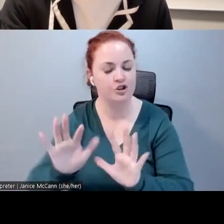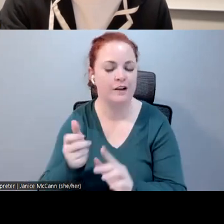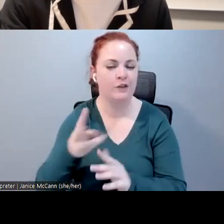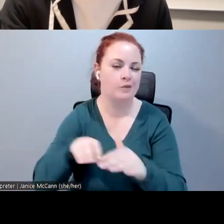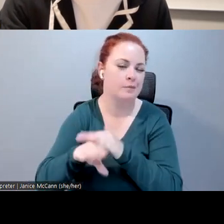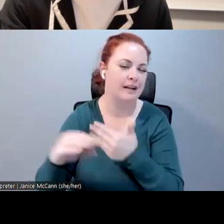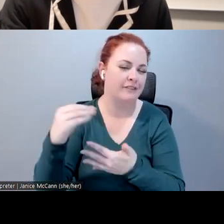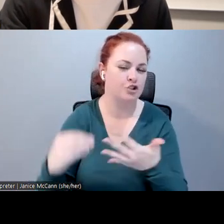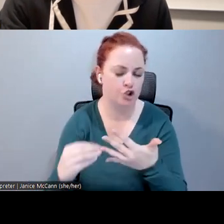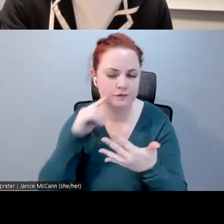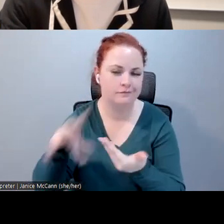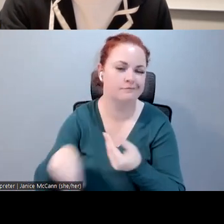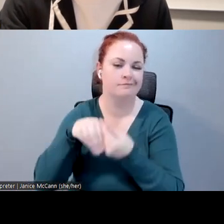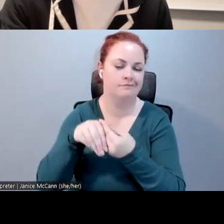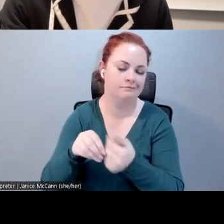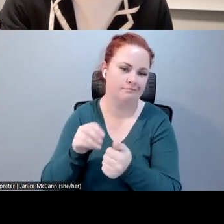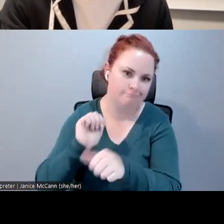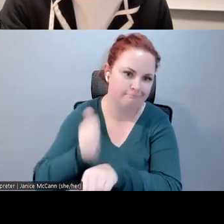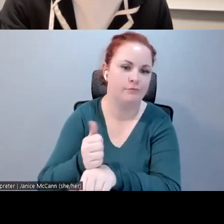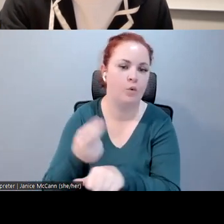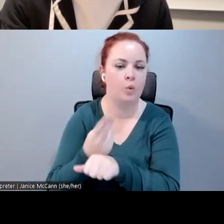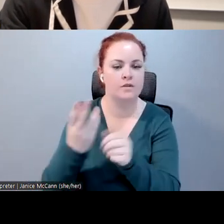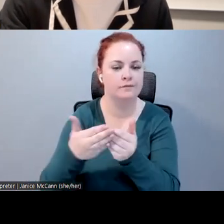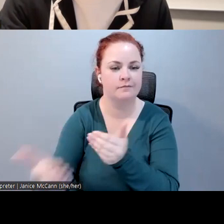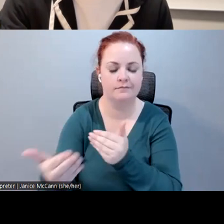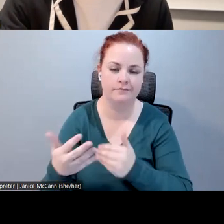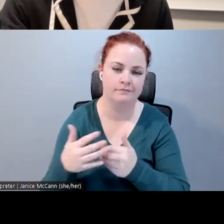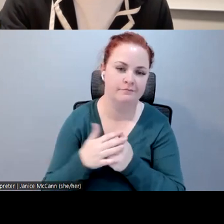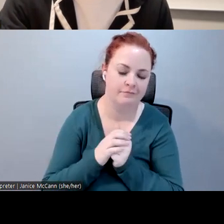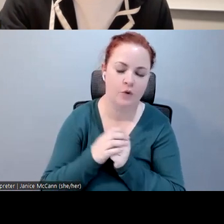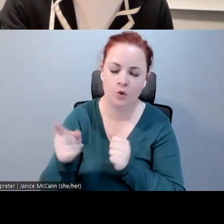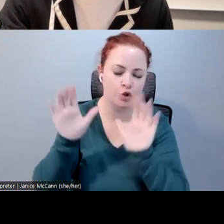implemented. You're such a staunch advocate, I really do